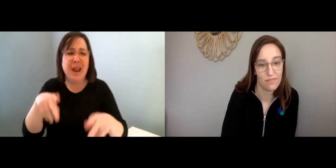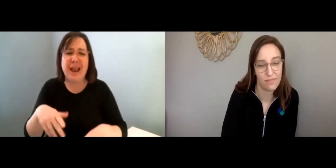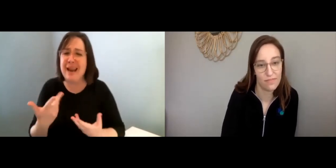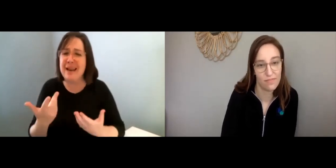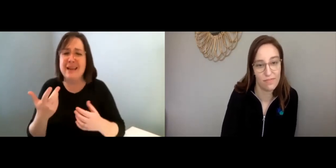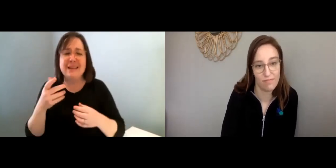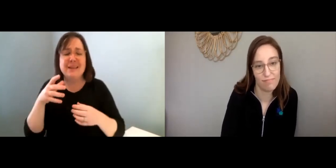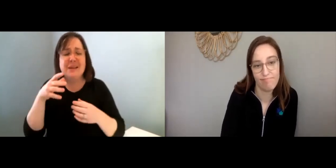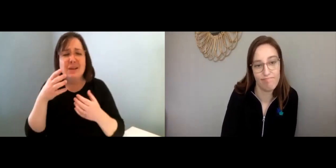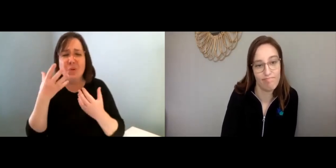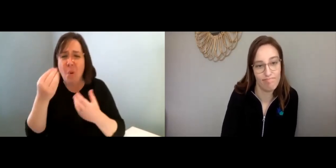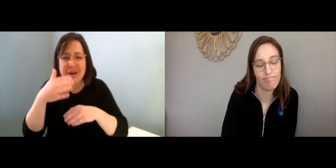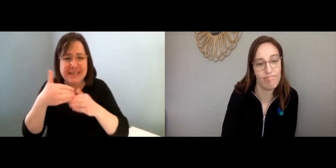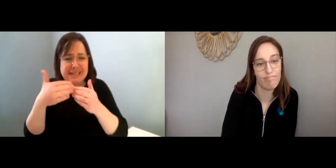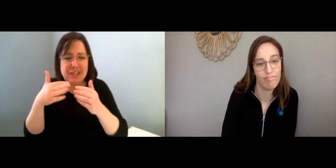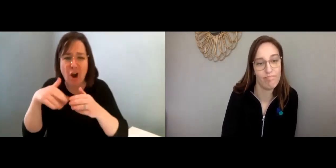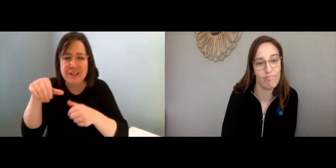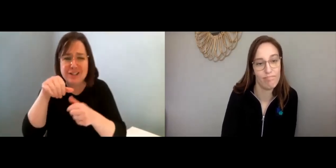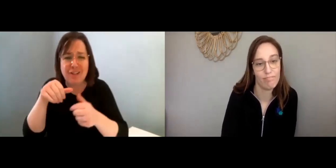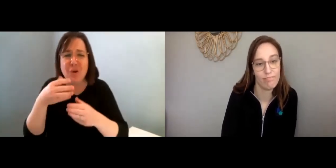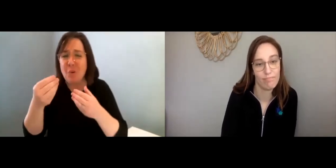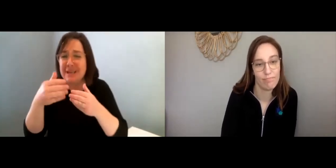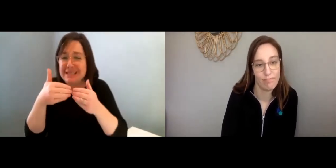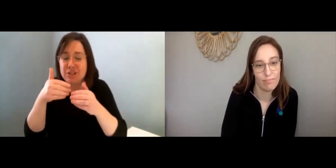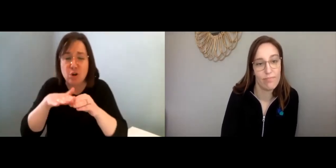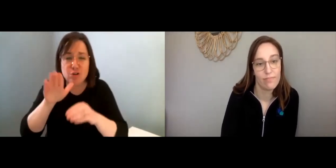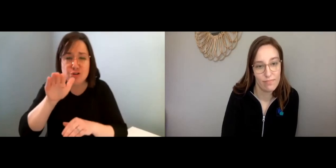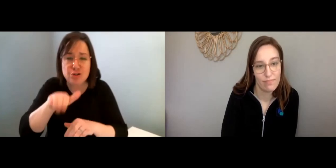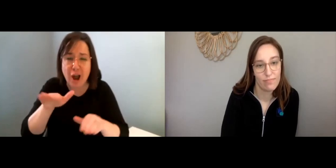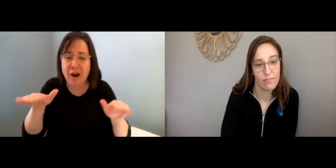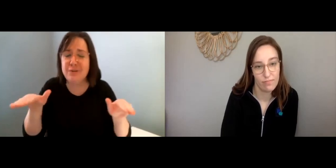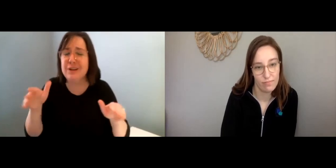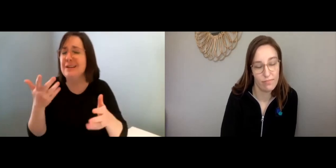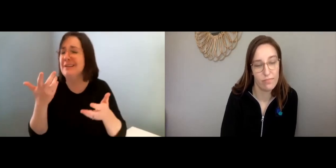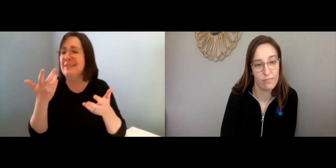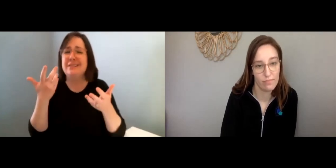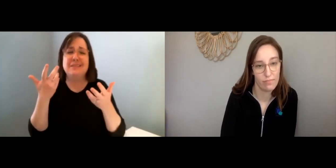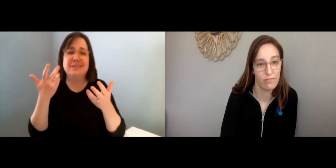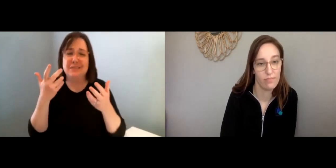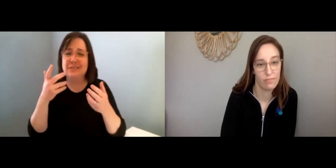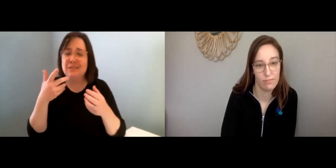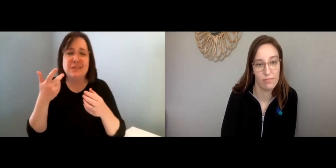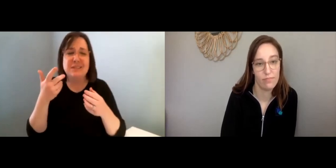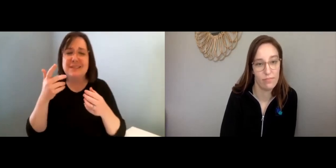that it’s all OK. Go easy on each other, and go easy on your children.